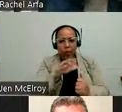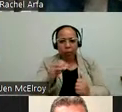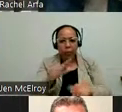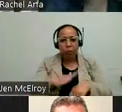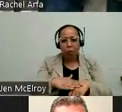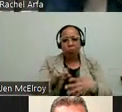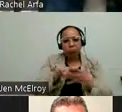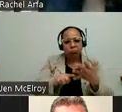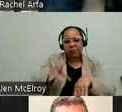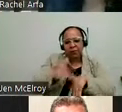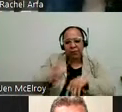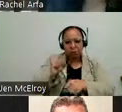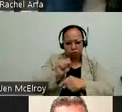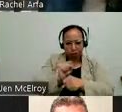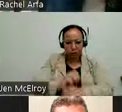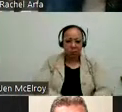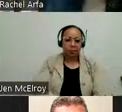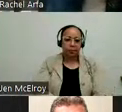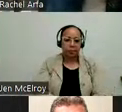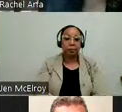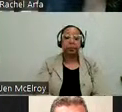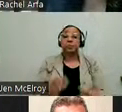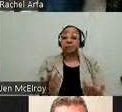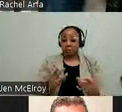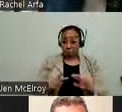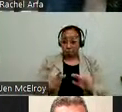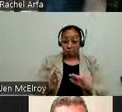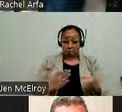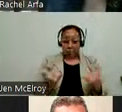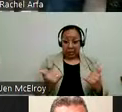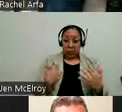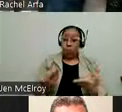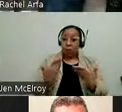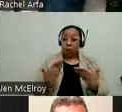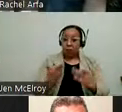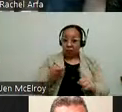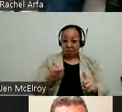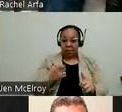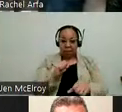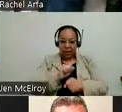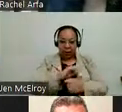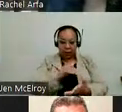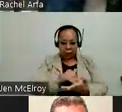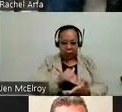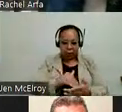Another thing that we are offering through the Career Center is benefits